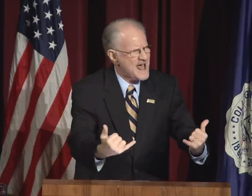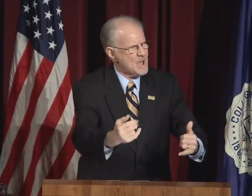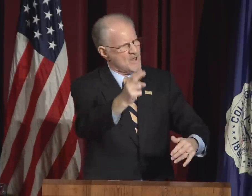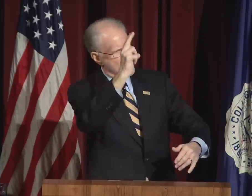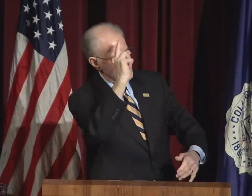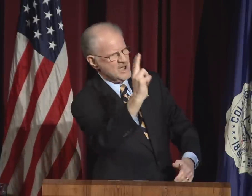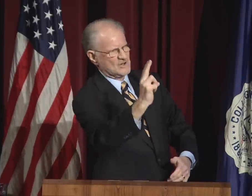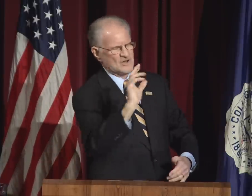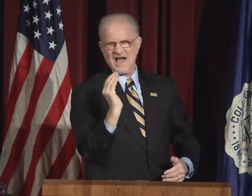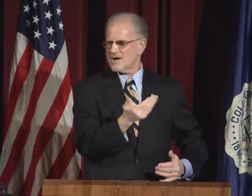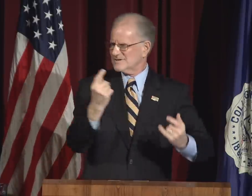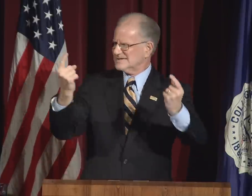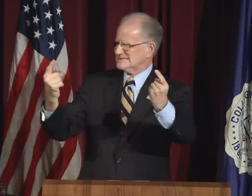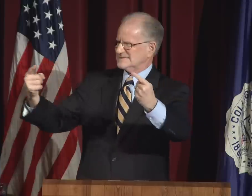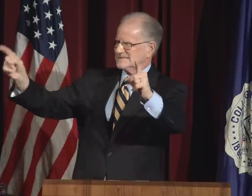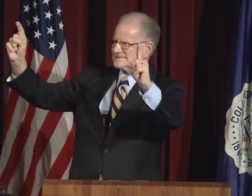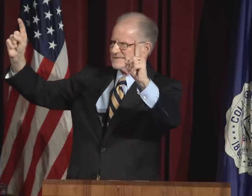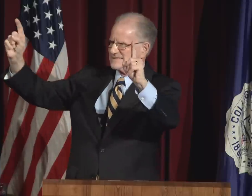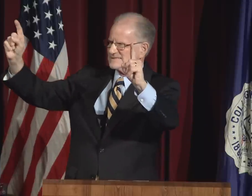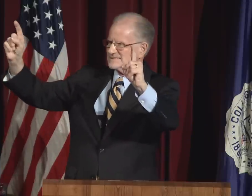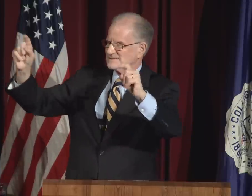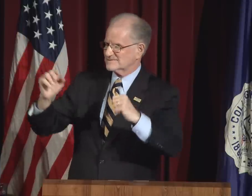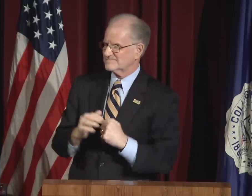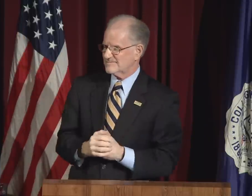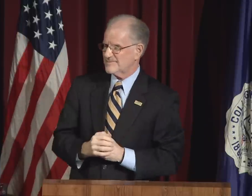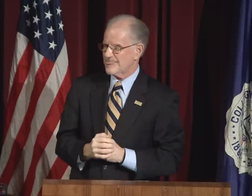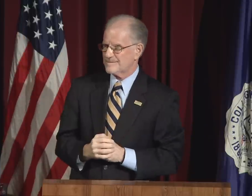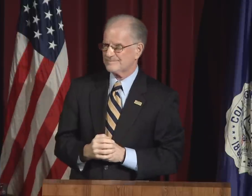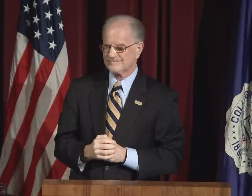We are all proud that DPN succeeded.